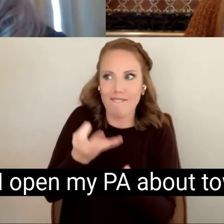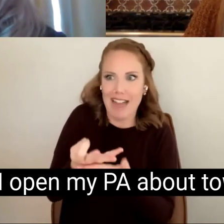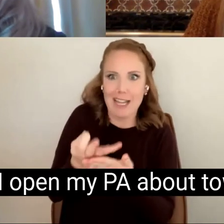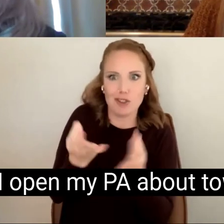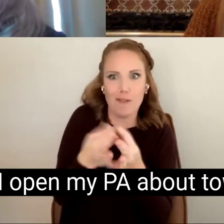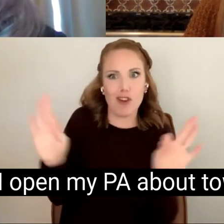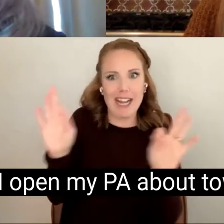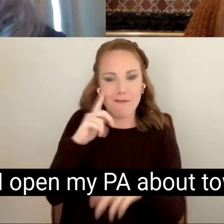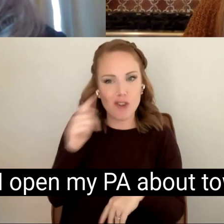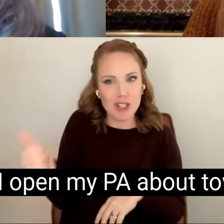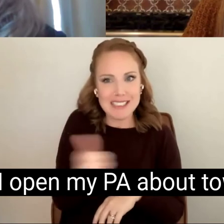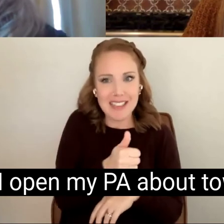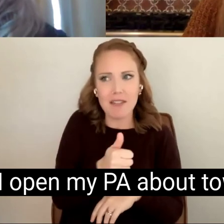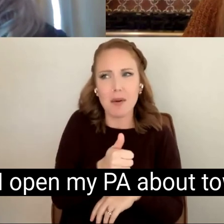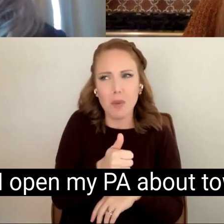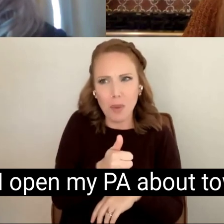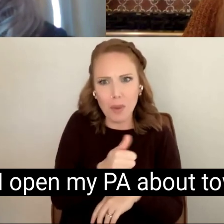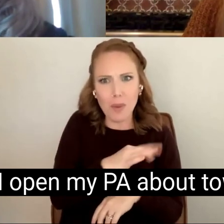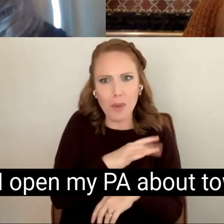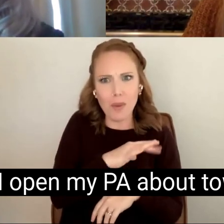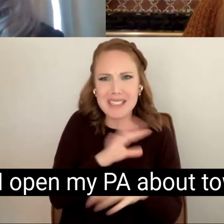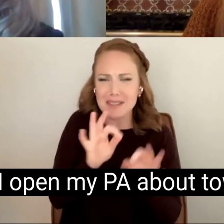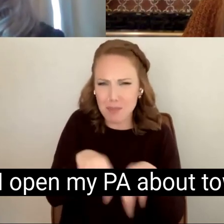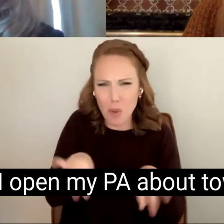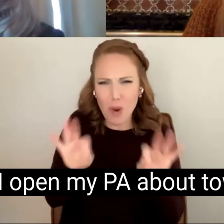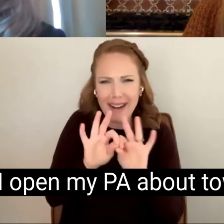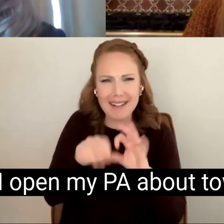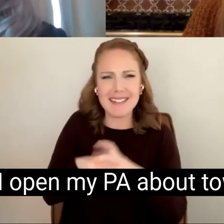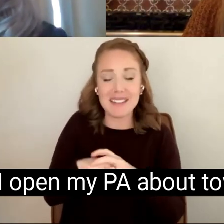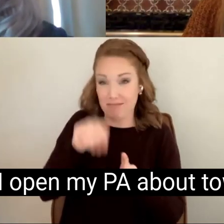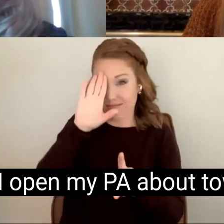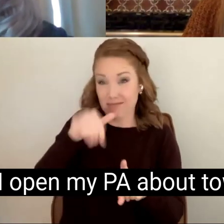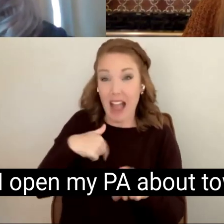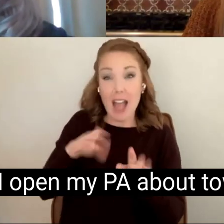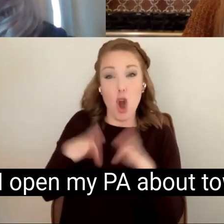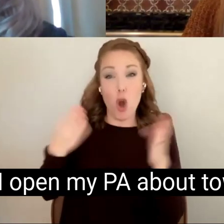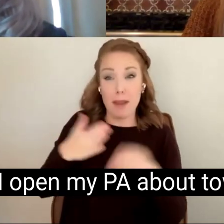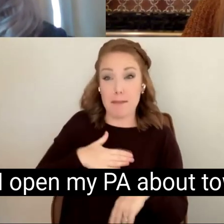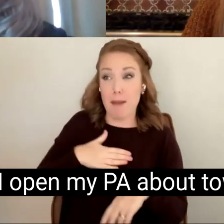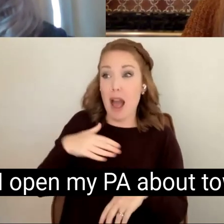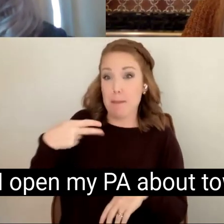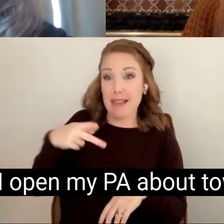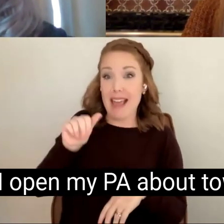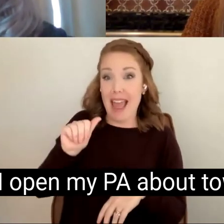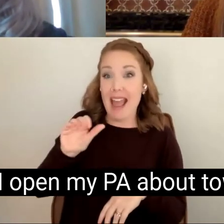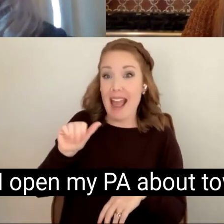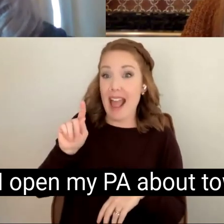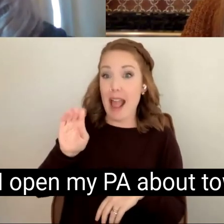And I mean, I open my PA about town in 2017.